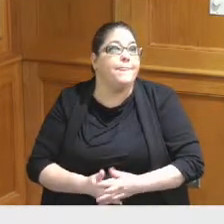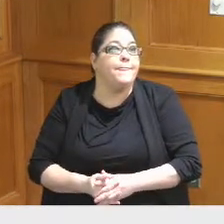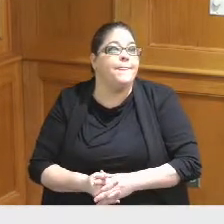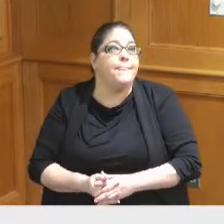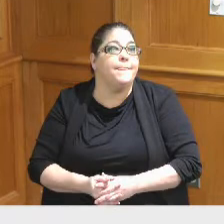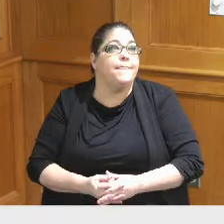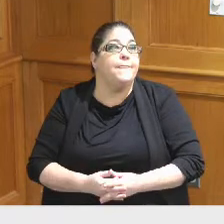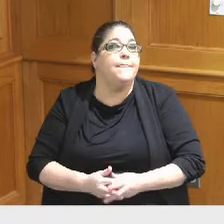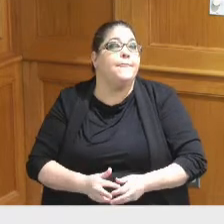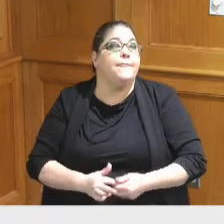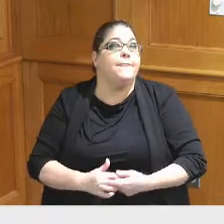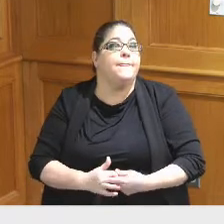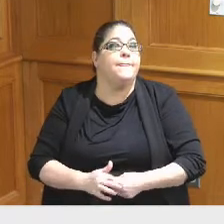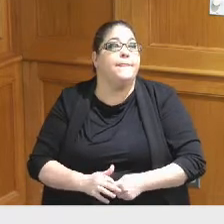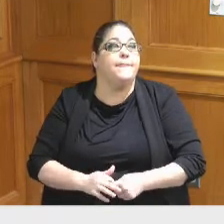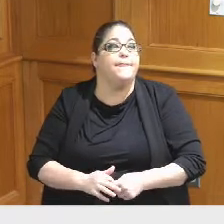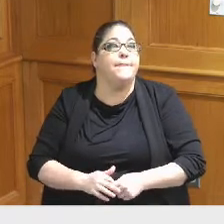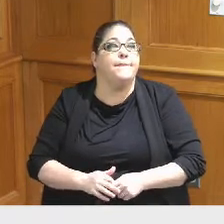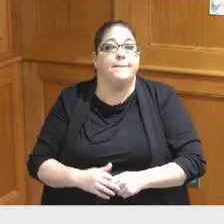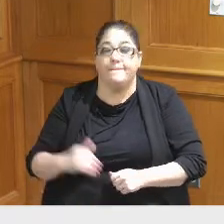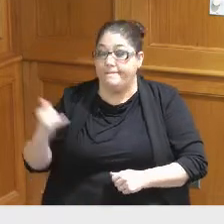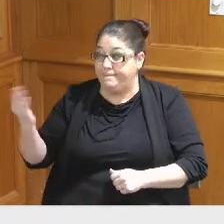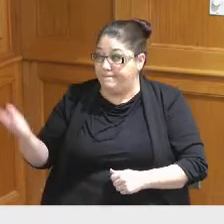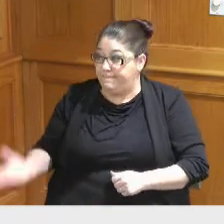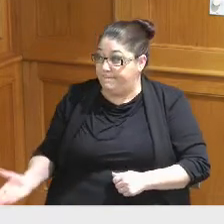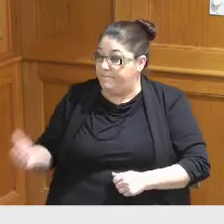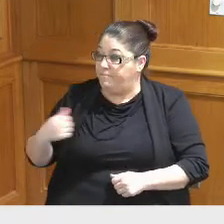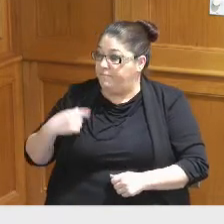so this this is just a another highlight on the residual fund